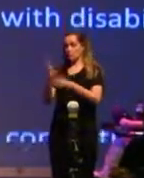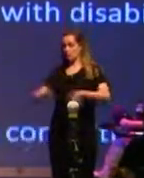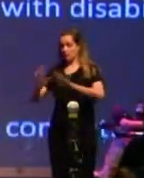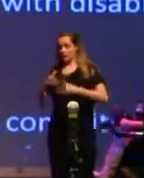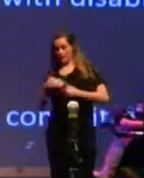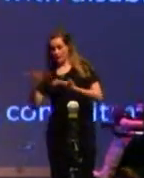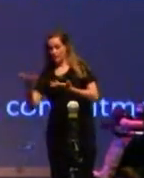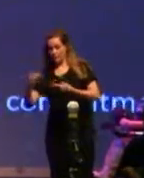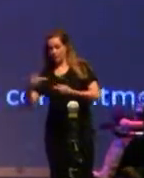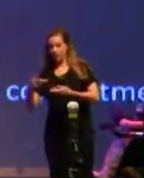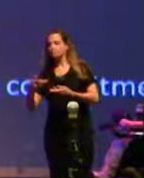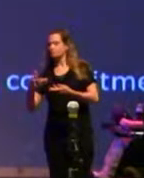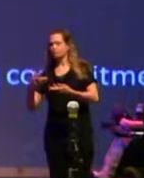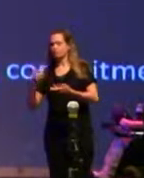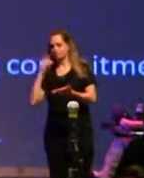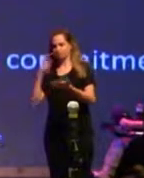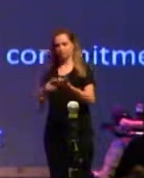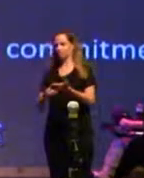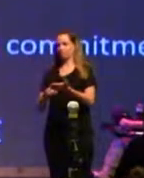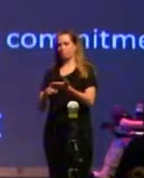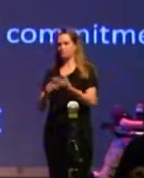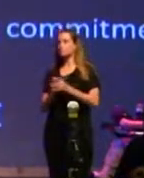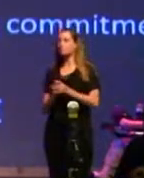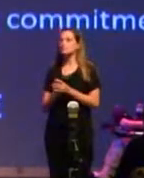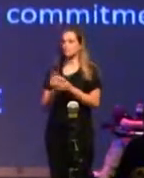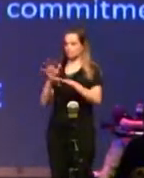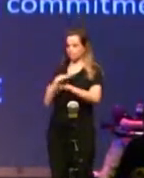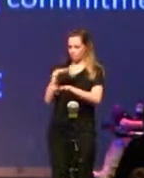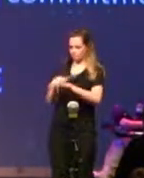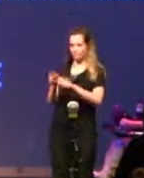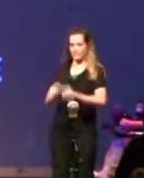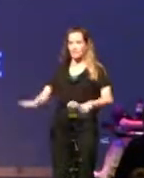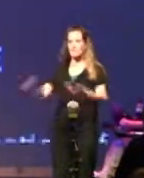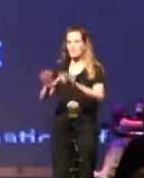Indigenous land and we are thankful for the chance to gather in this place.